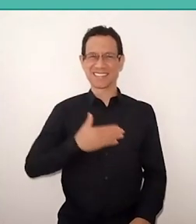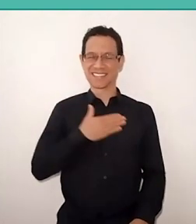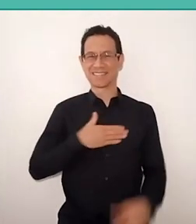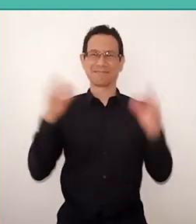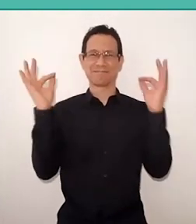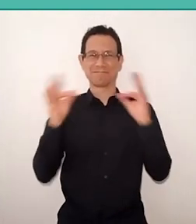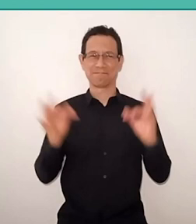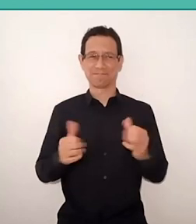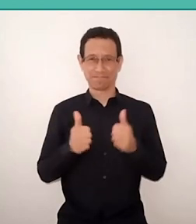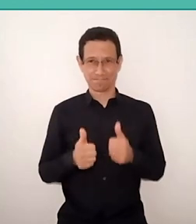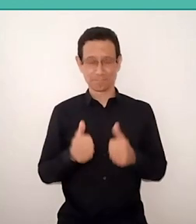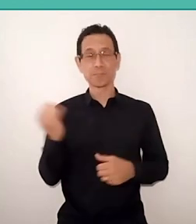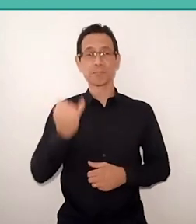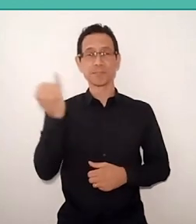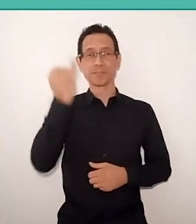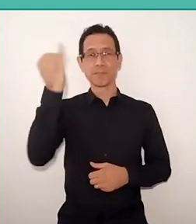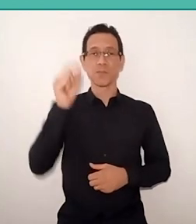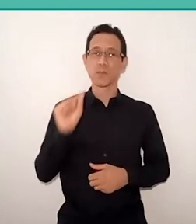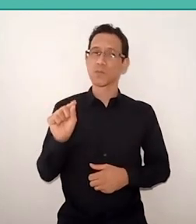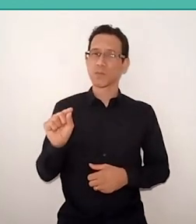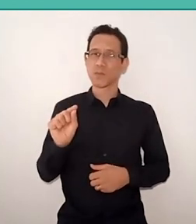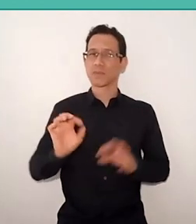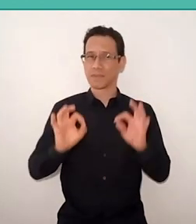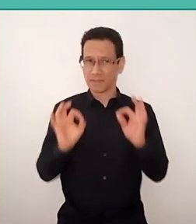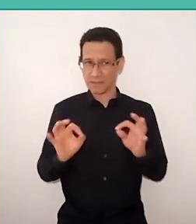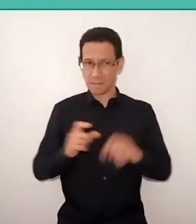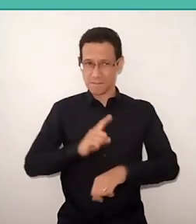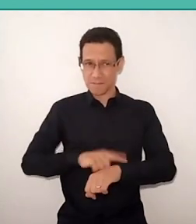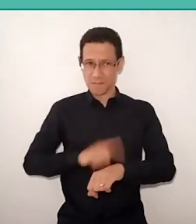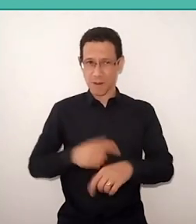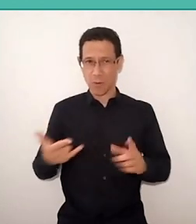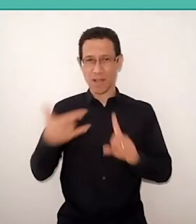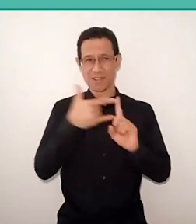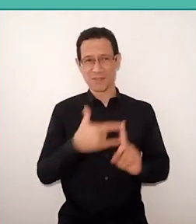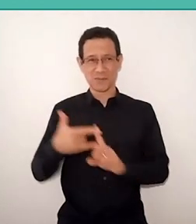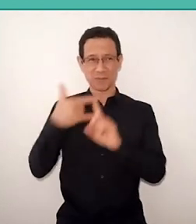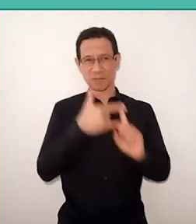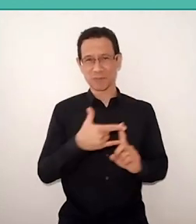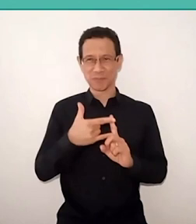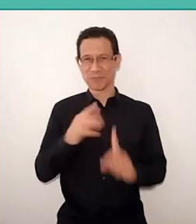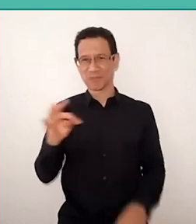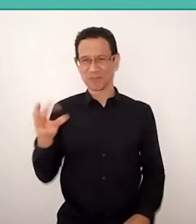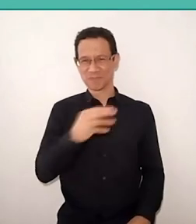One important thing is, in fact, these Zoom times, that we are all learning together,